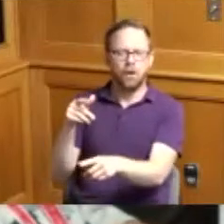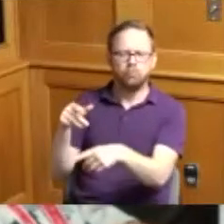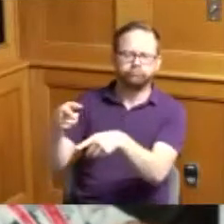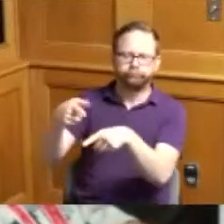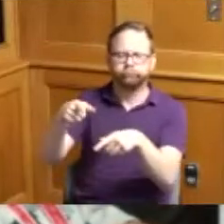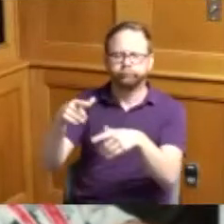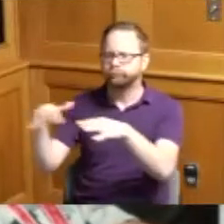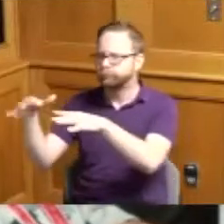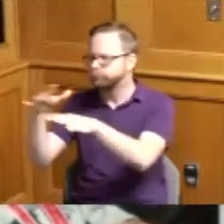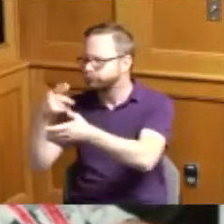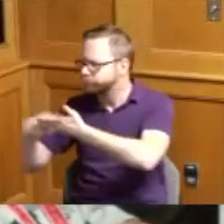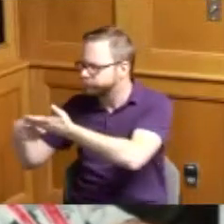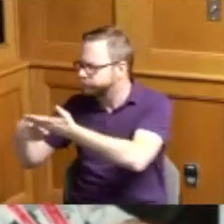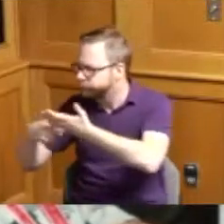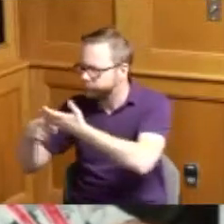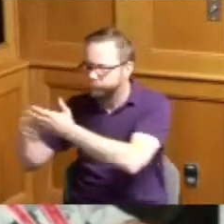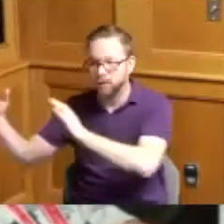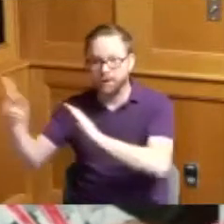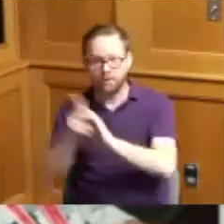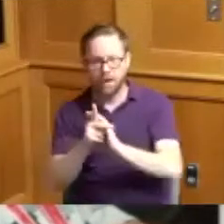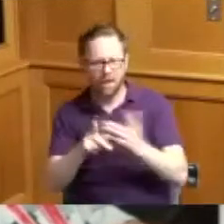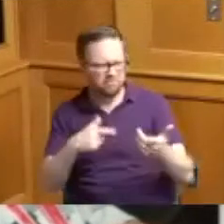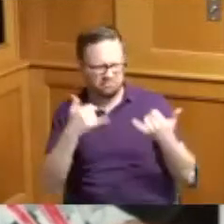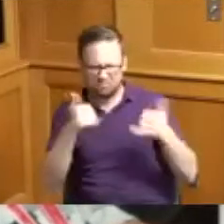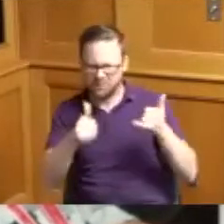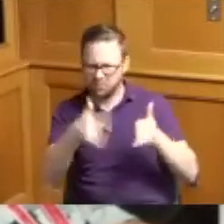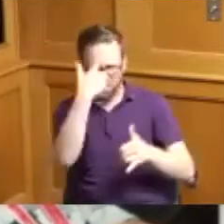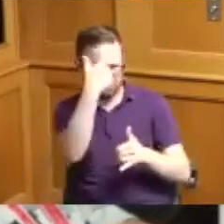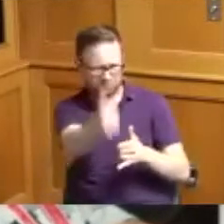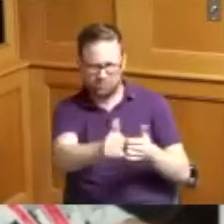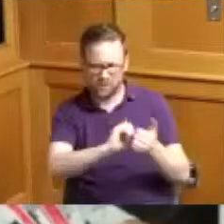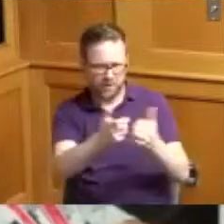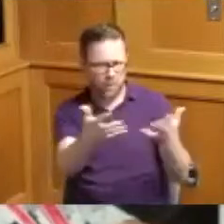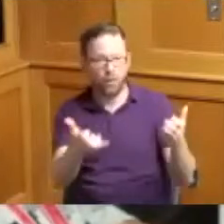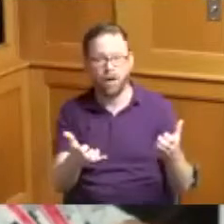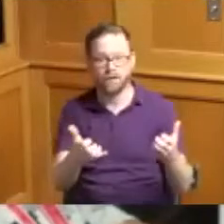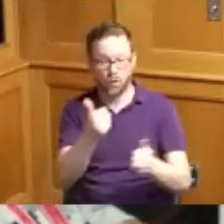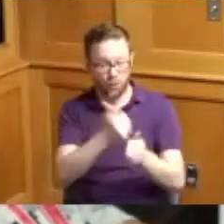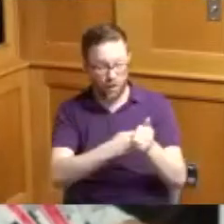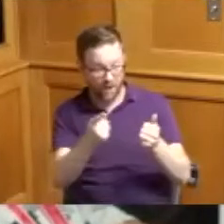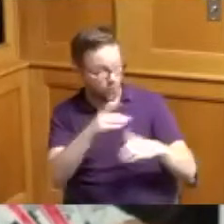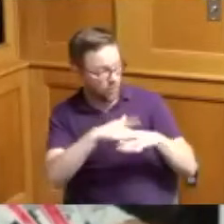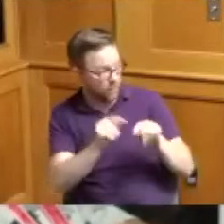comes back and said just play the way you want to play so everybody here on this team contributed